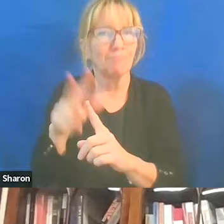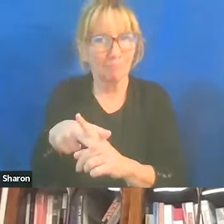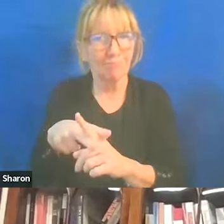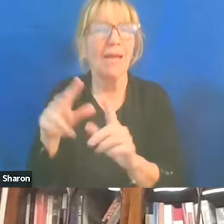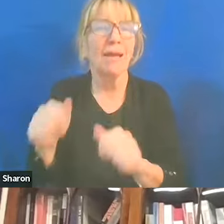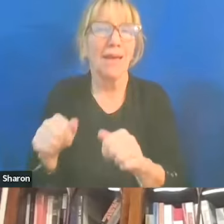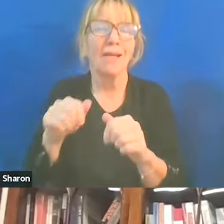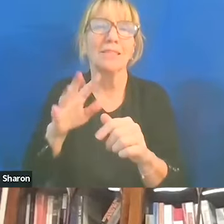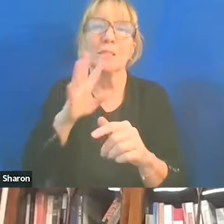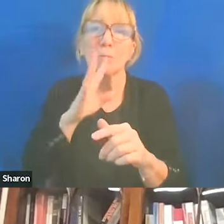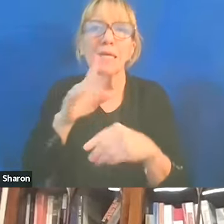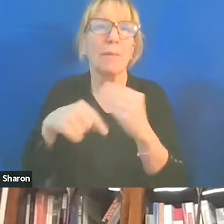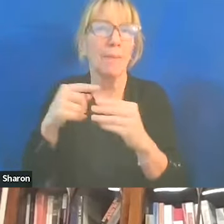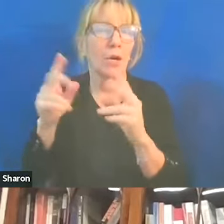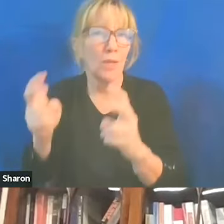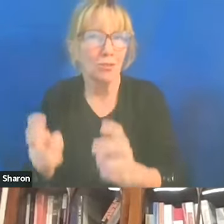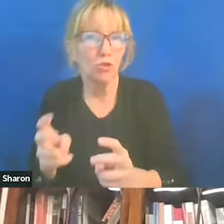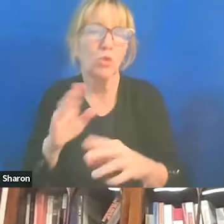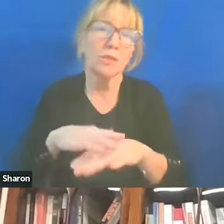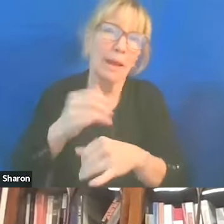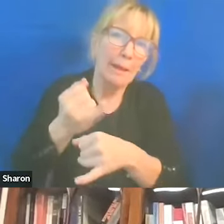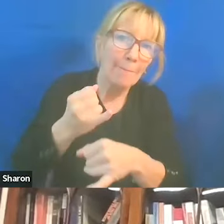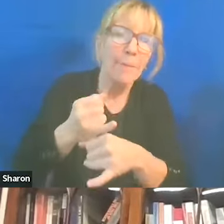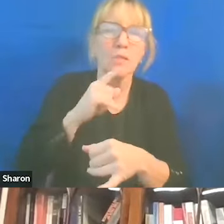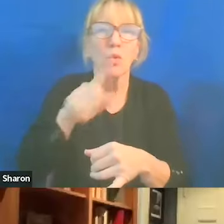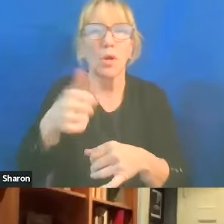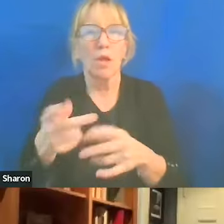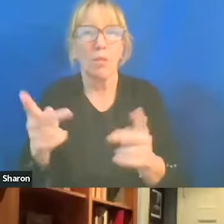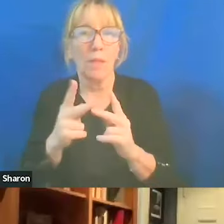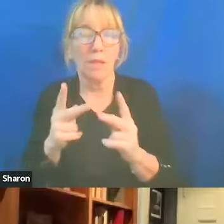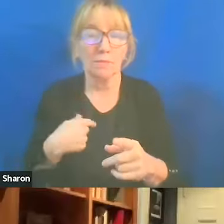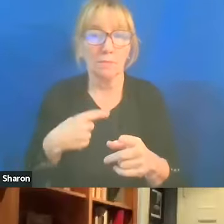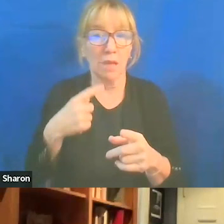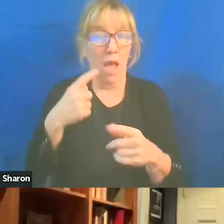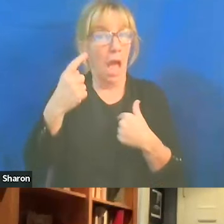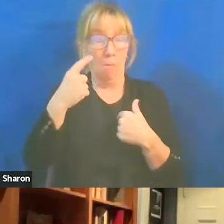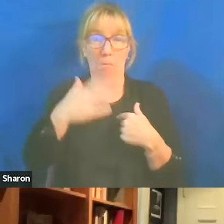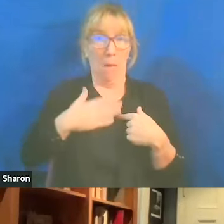on campuses or elsewhere? I think anybody has a right to talk about these issues.